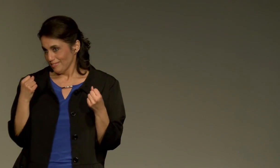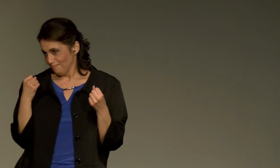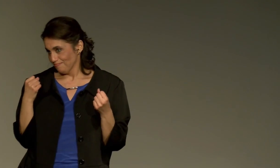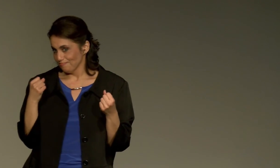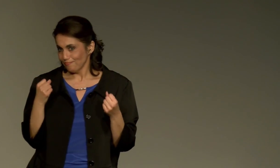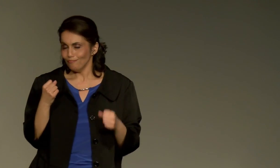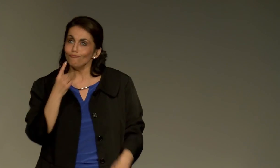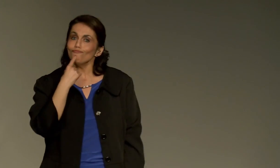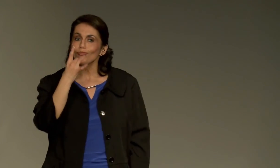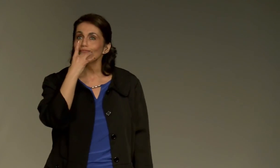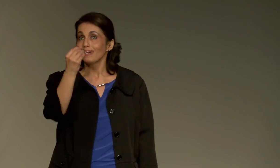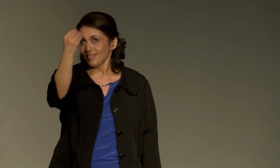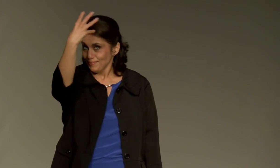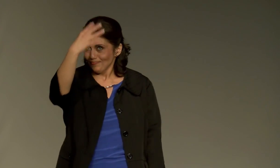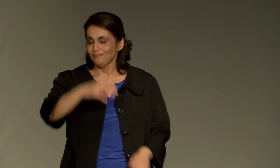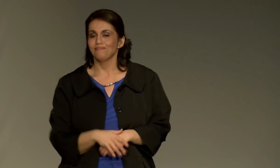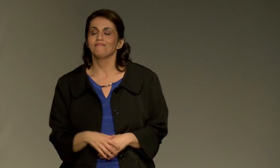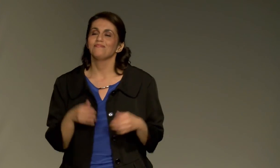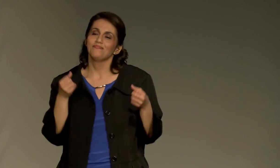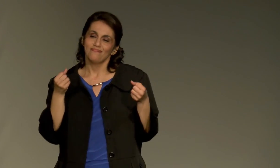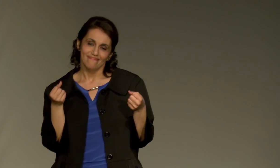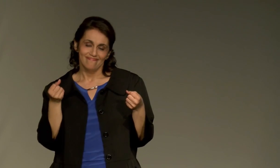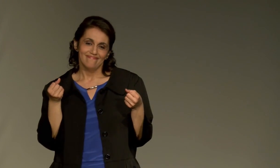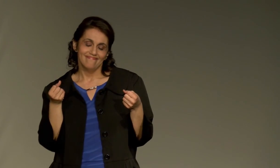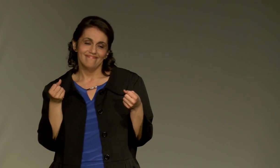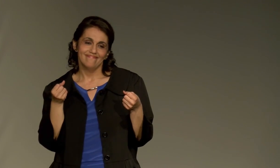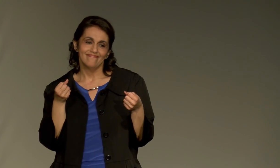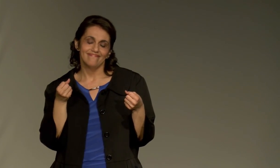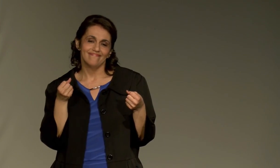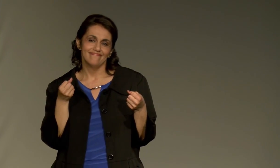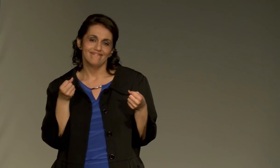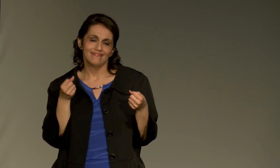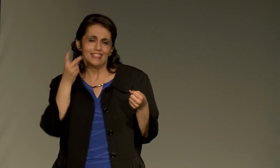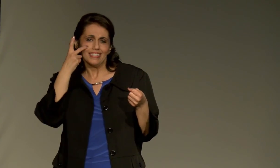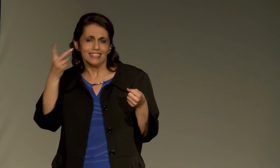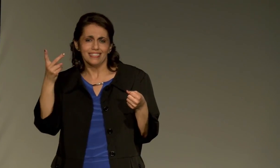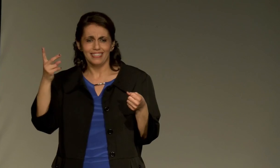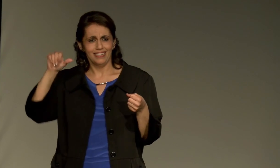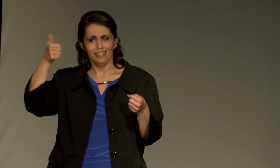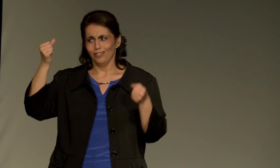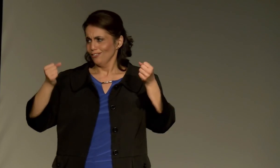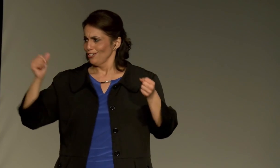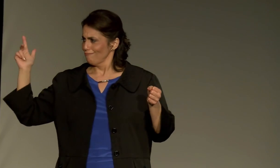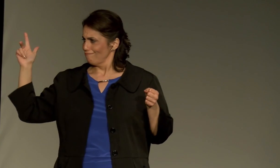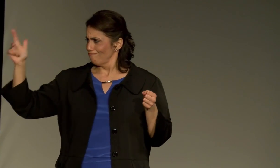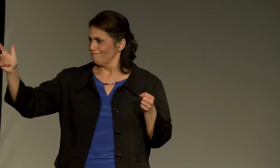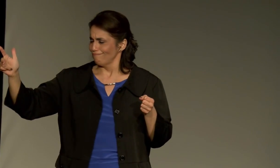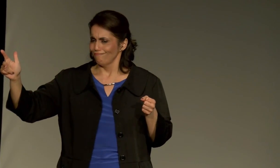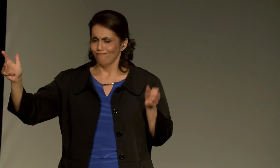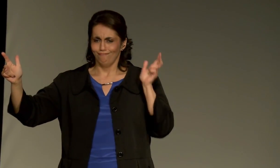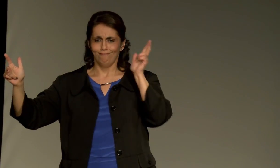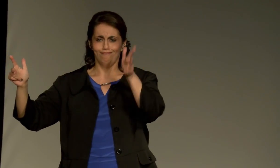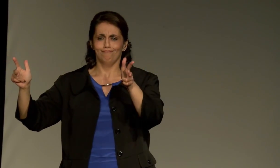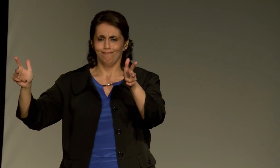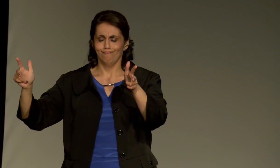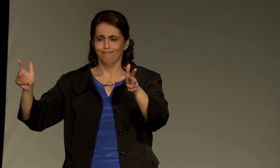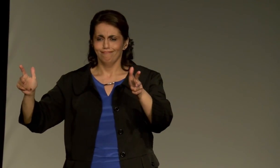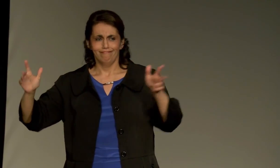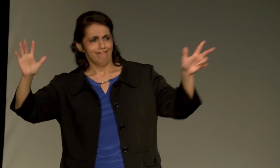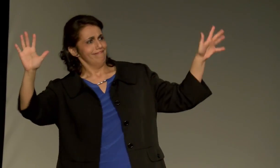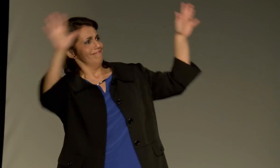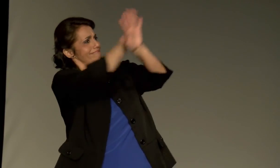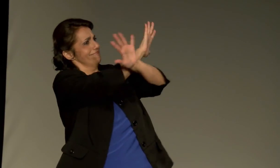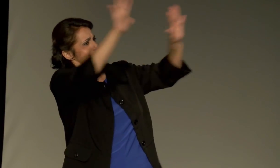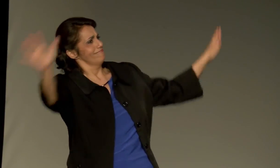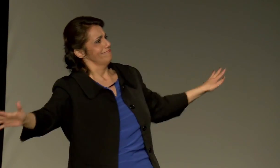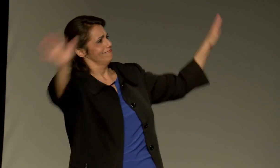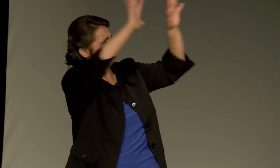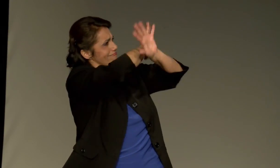I'm driving, and I get to a red light, and I see another car pull up next to me, kind